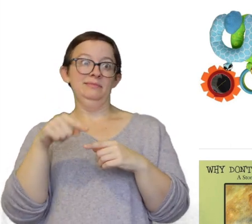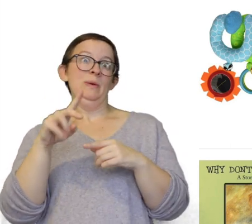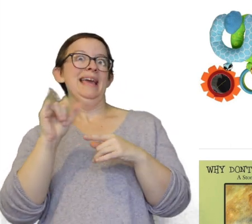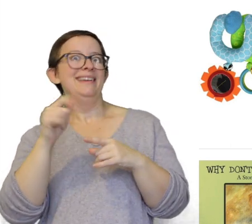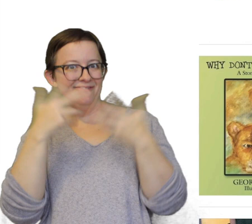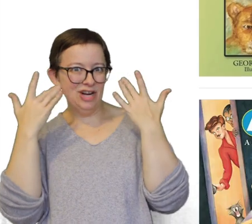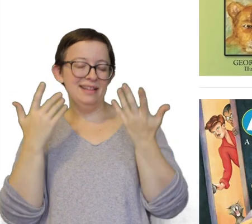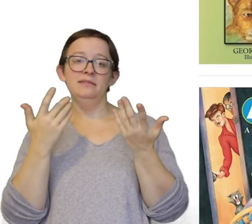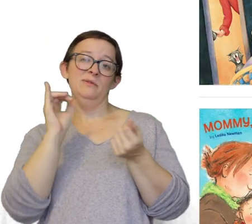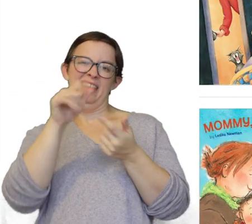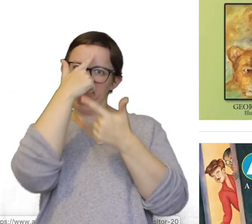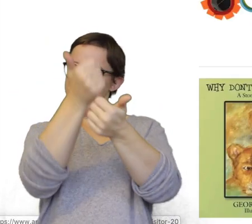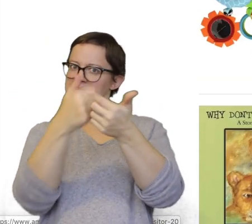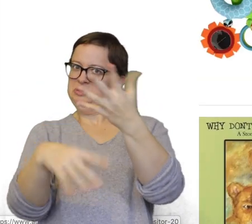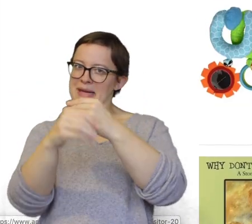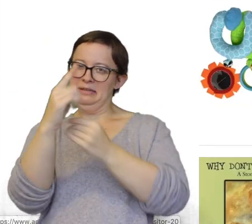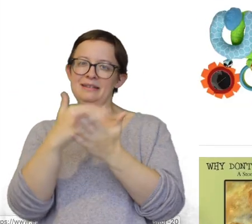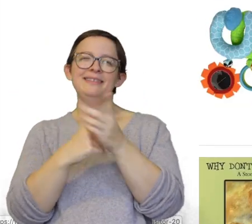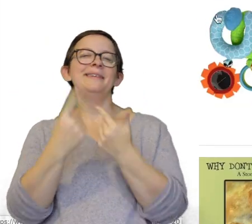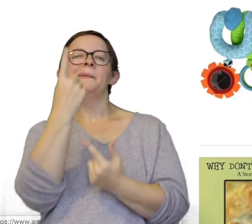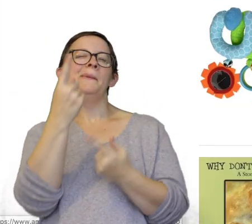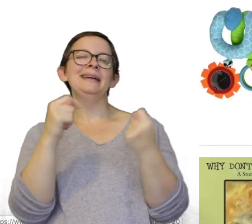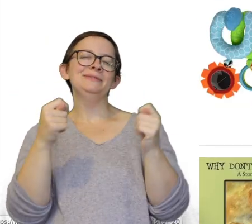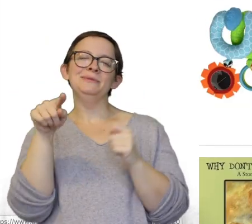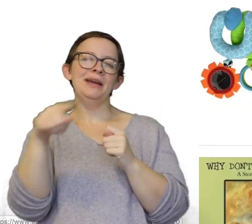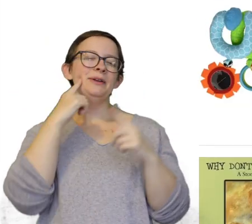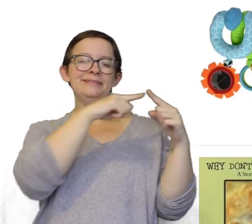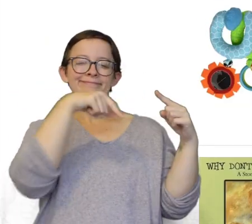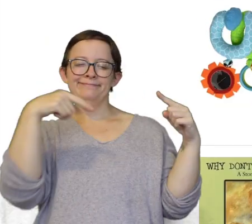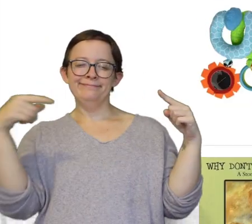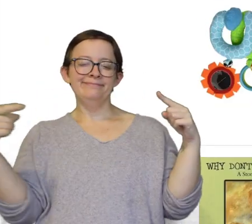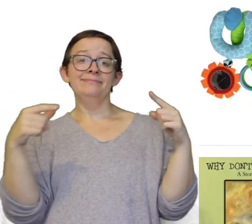Um so that's really up to you what you put on your list. Then we just had one toy on there which was the spiral toy.